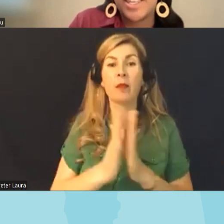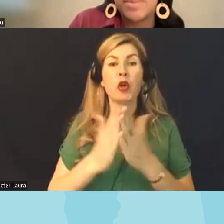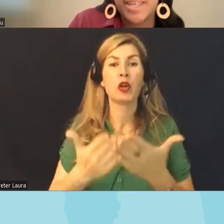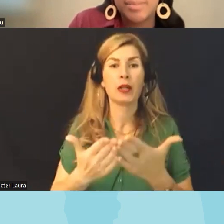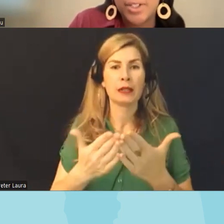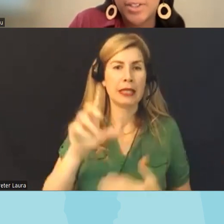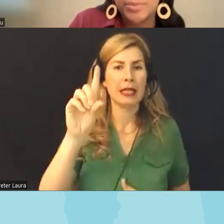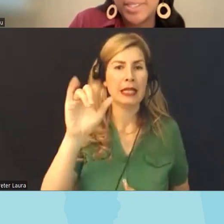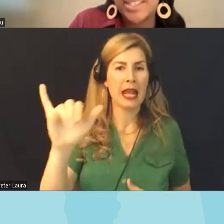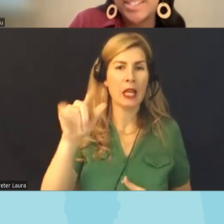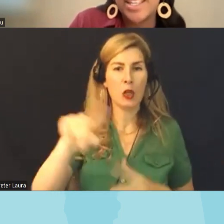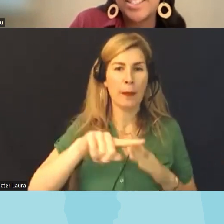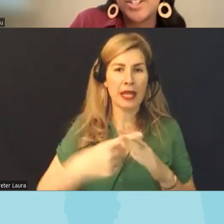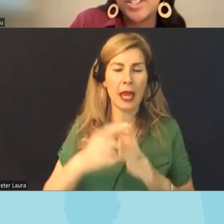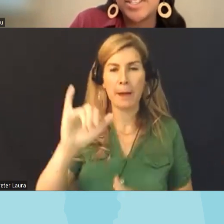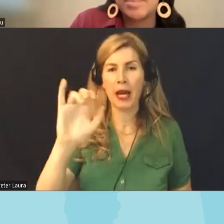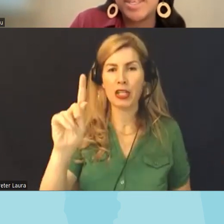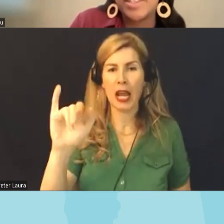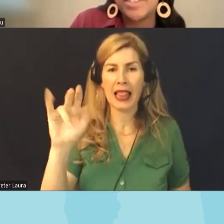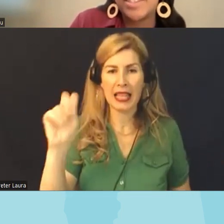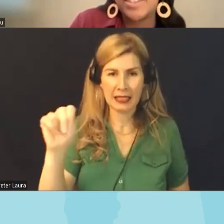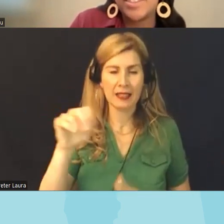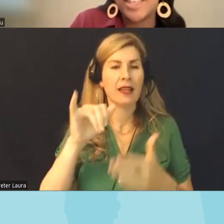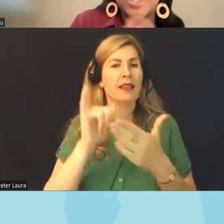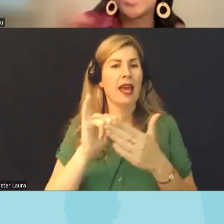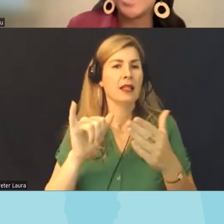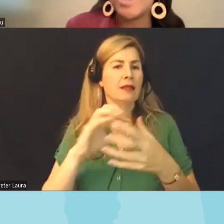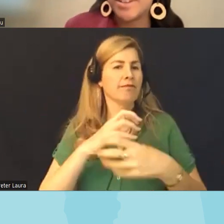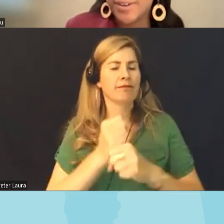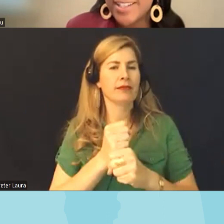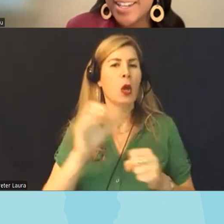day he began by Jackin Woodson and it just explains that it's okay to be different in